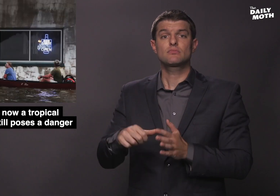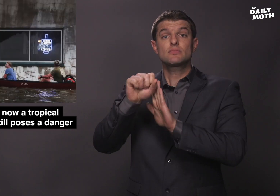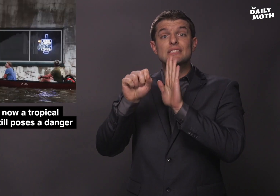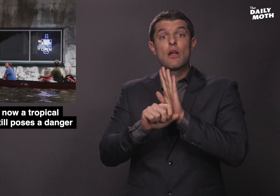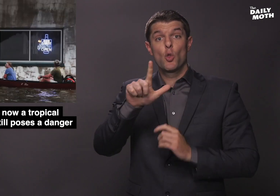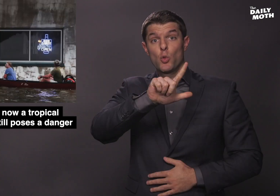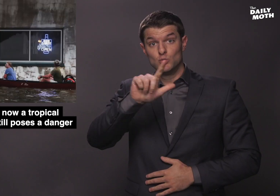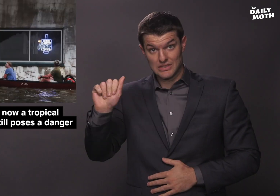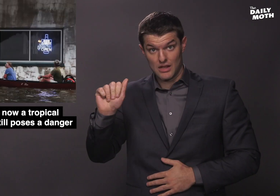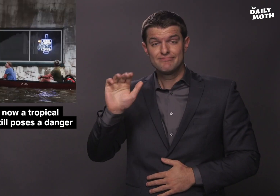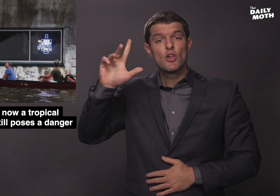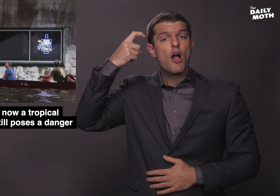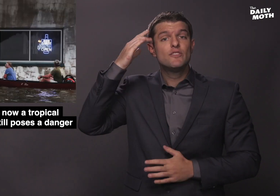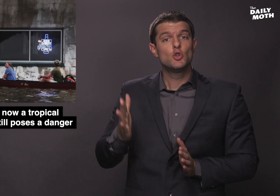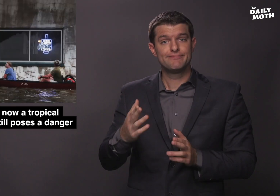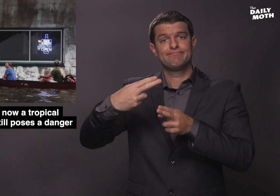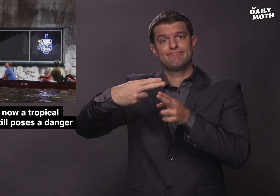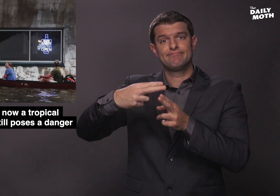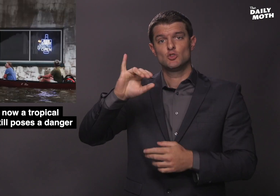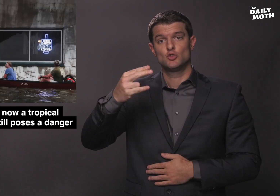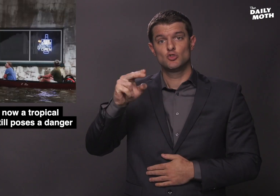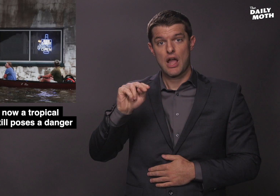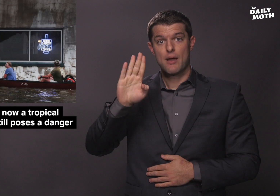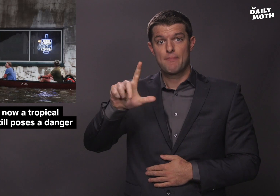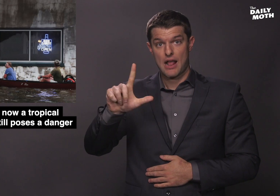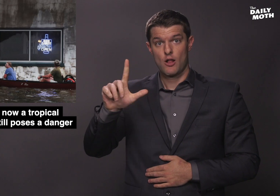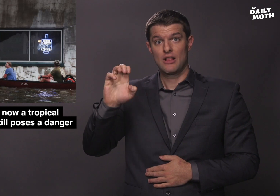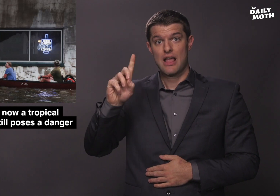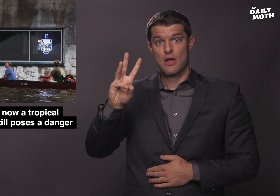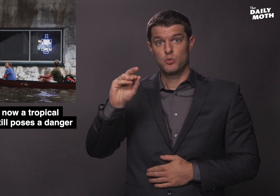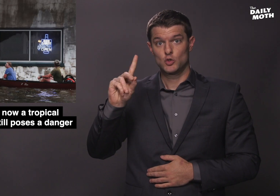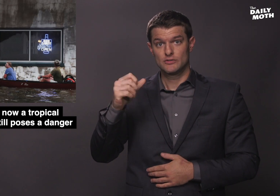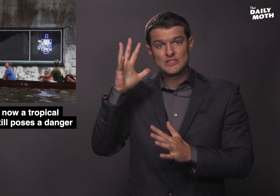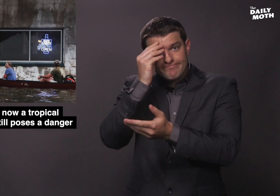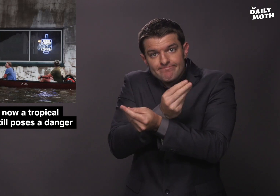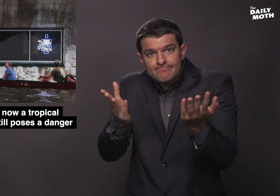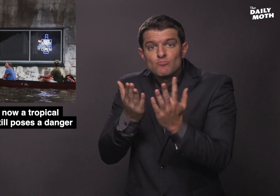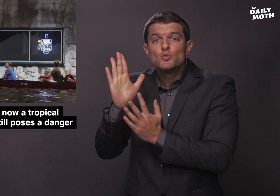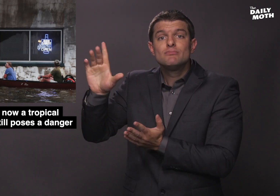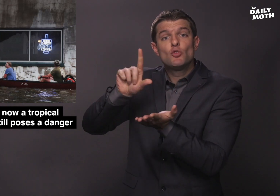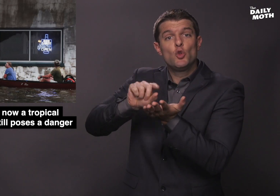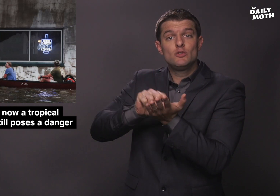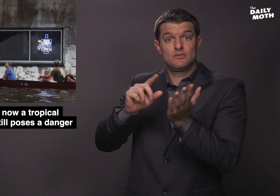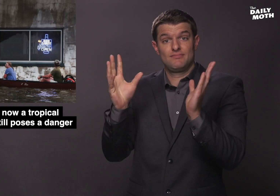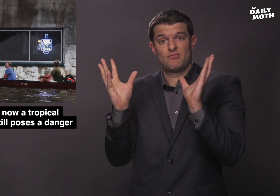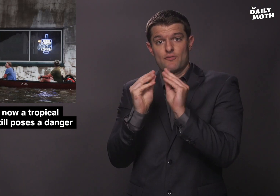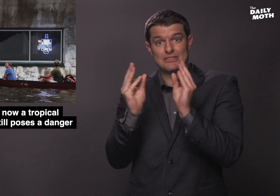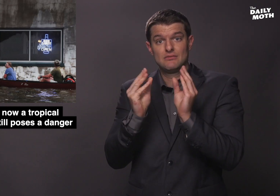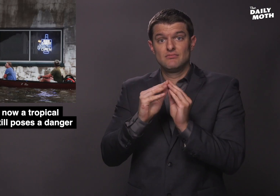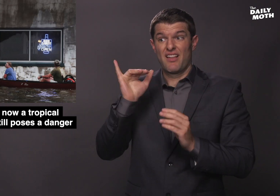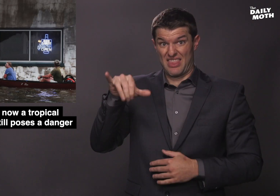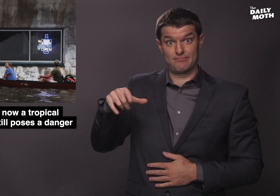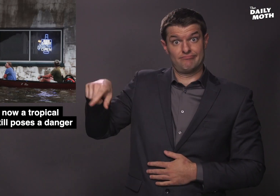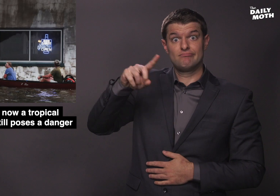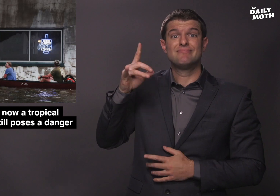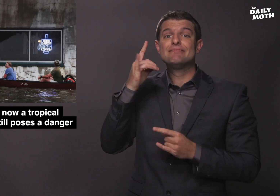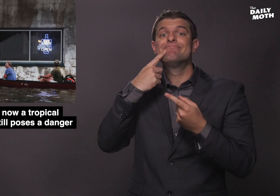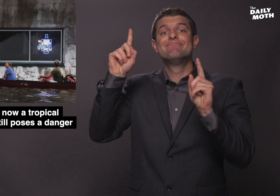Louisiana Gov. John Bel Edwards told a news conference